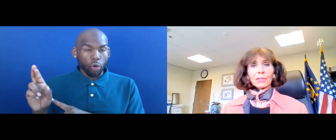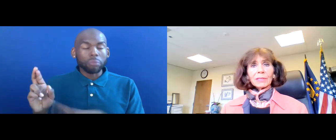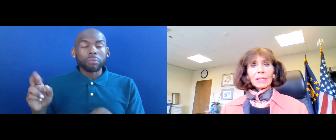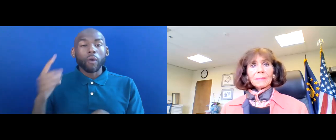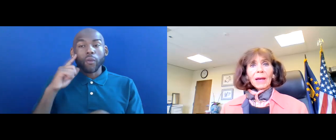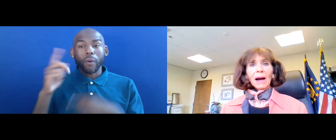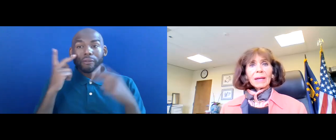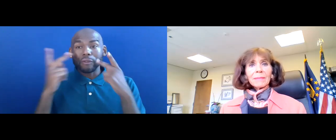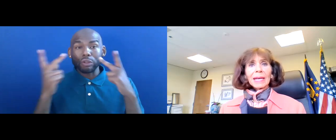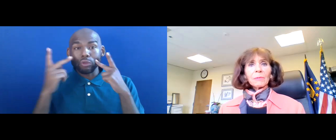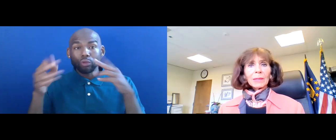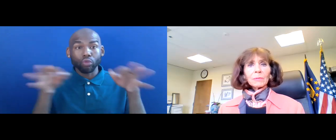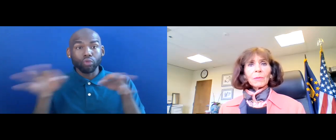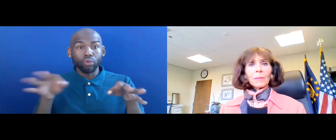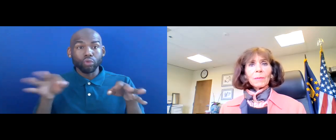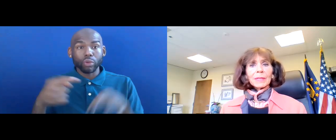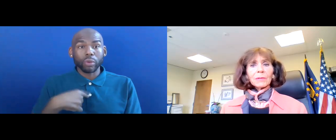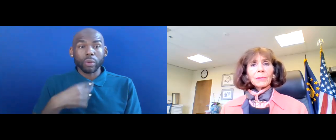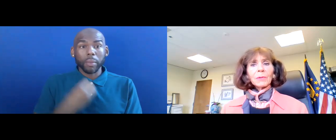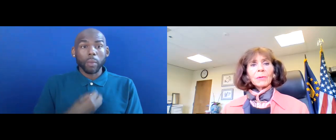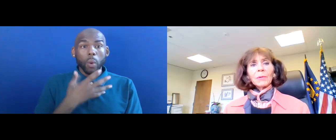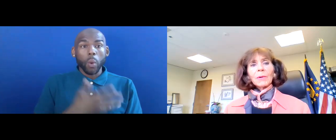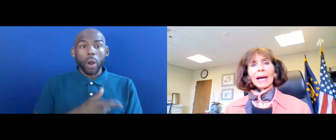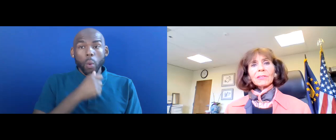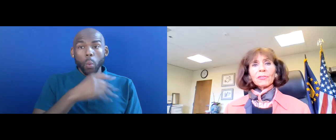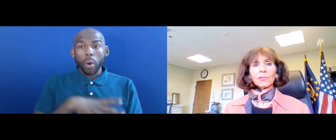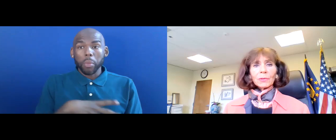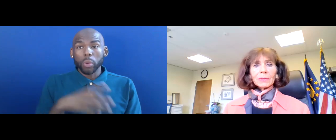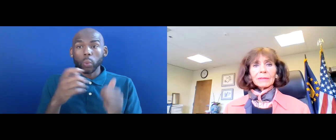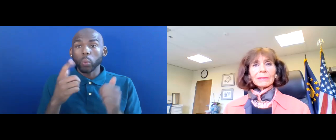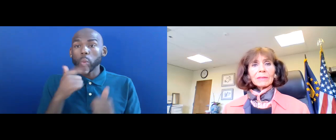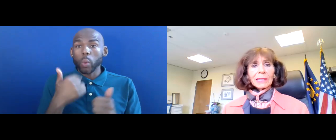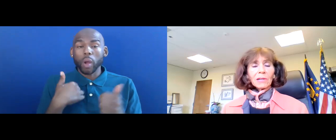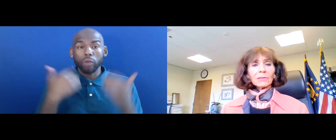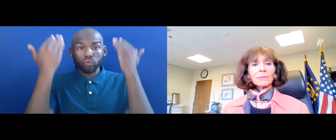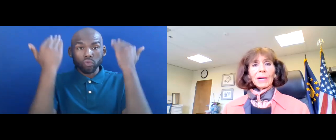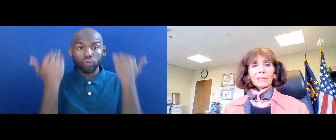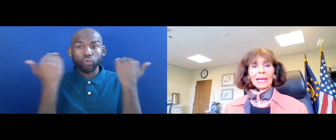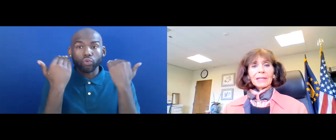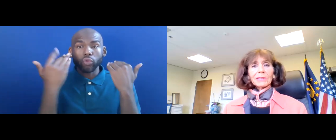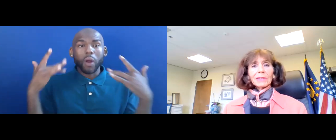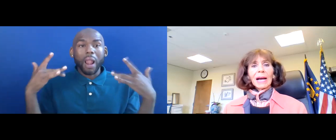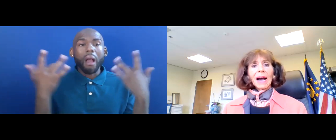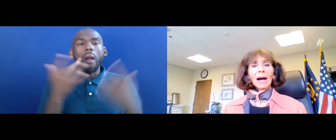DESCRIPTION, I'M A WHITE WOMAN WHO HAS SHORT, LIGHT-COLORED BROWN HAIR.